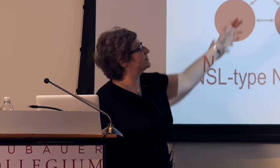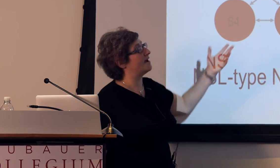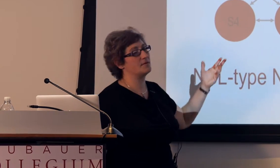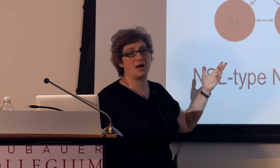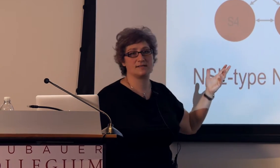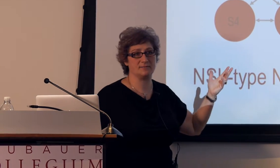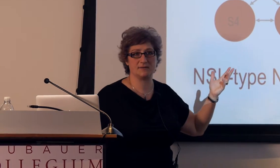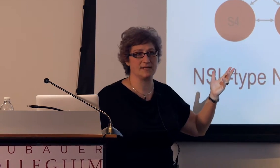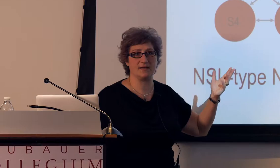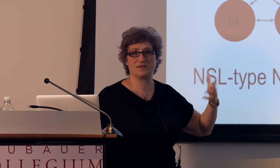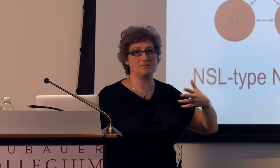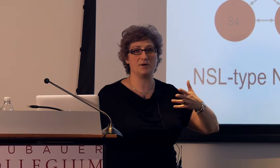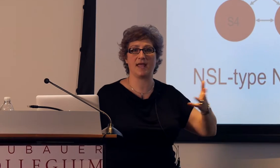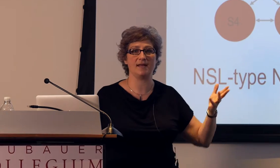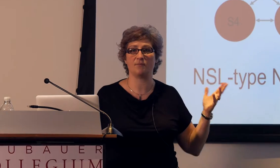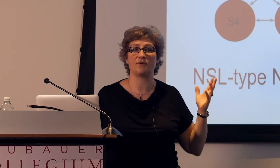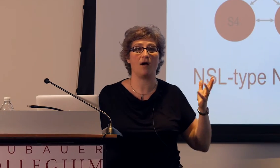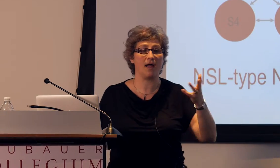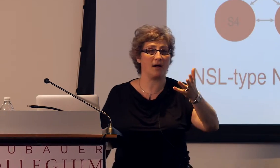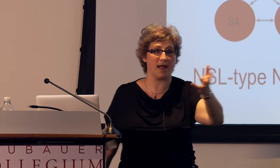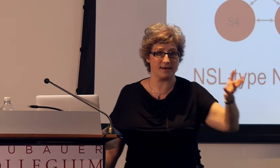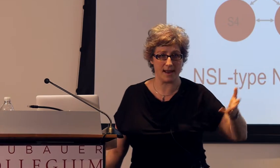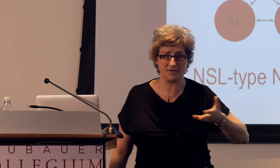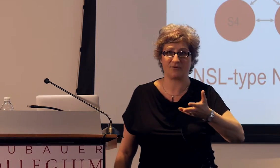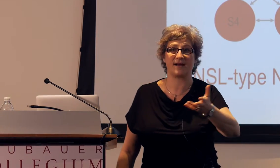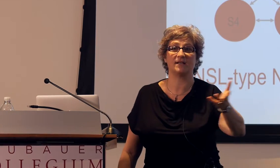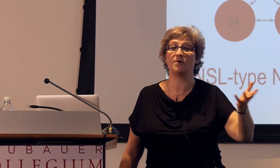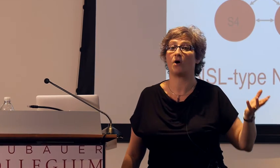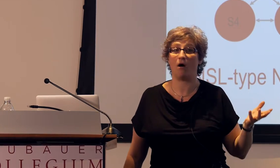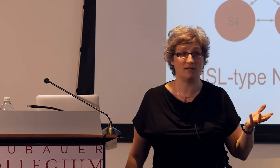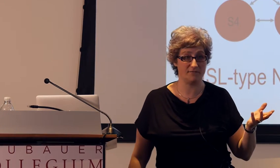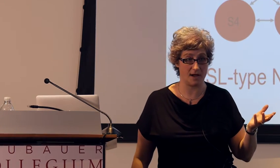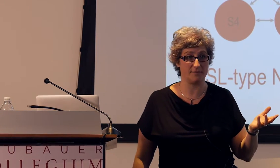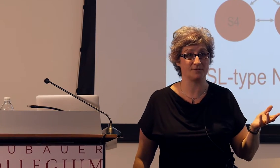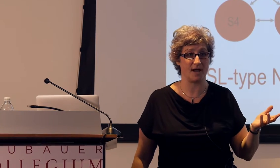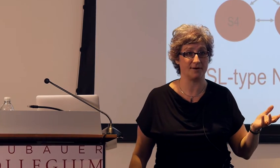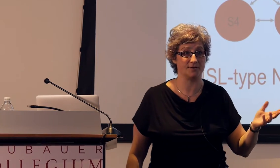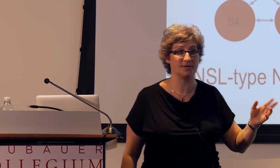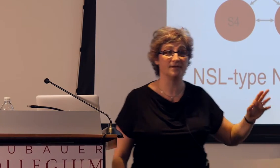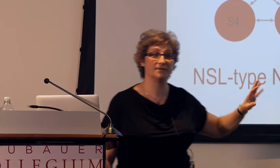have the possibility of interacting with all of the other signers,